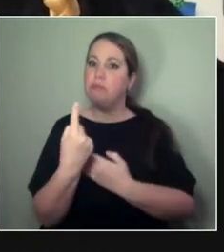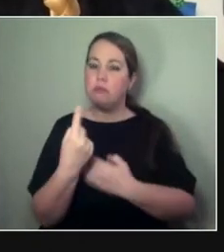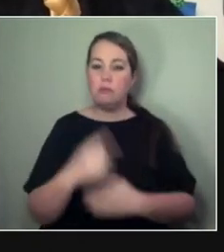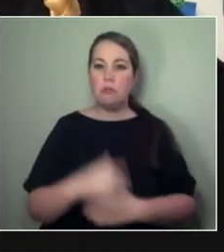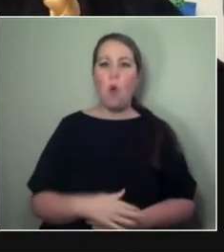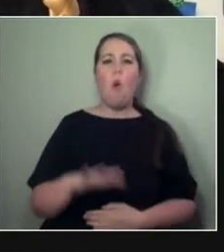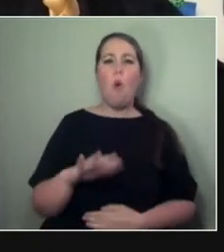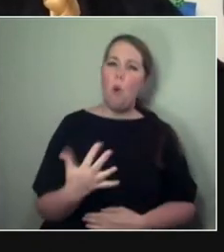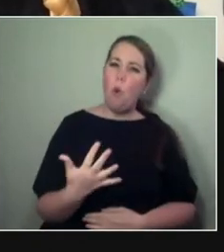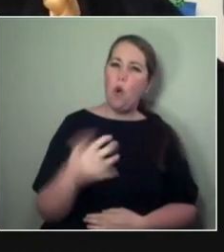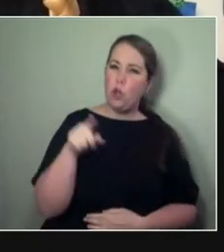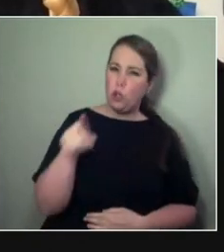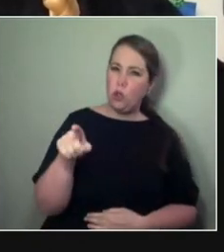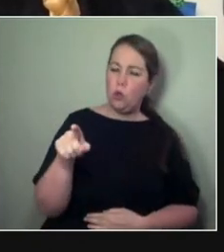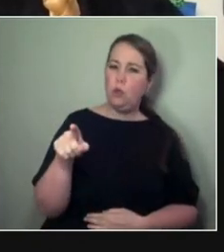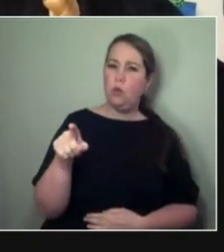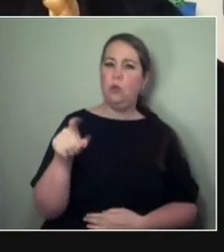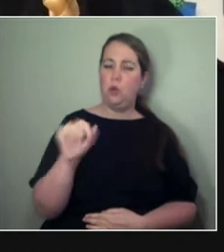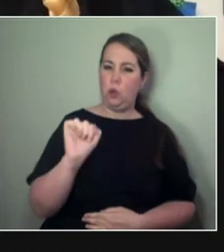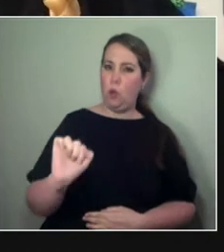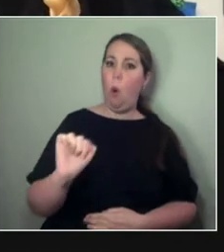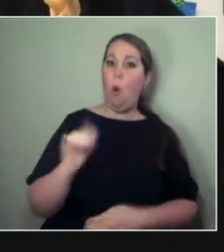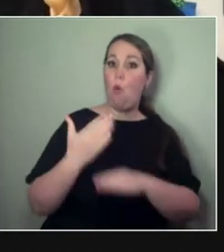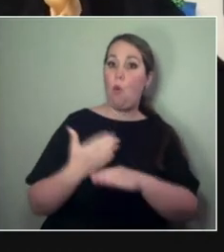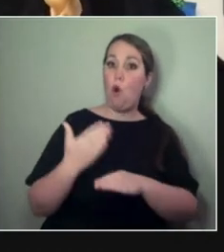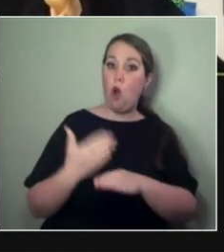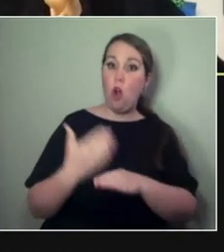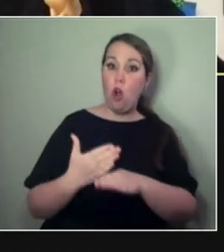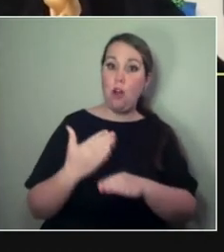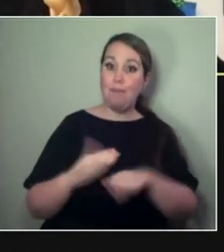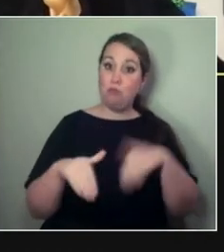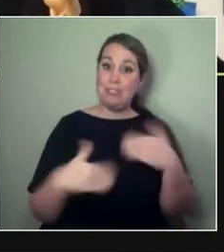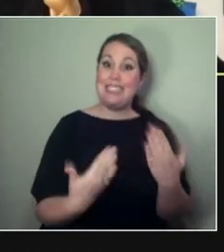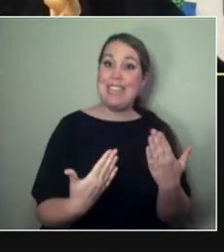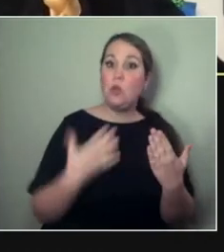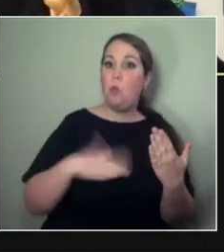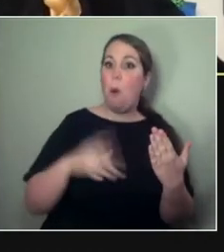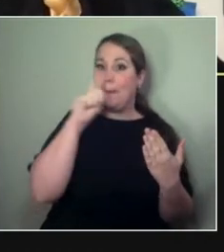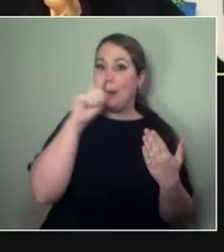who might present your work than you might have been pre-pandemic? - Yeah, I think...